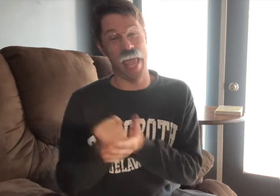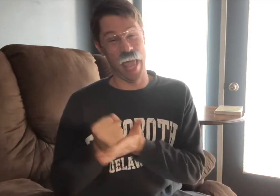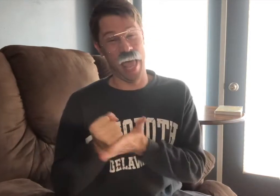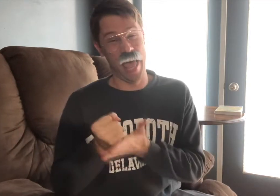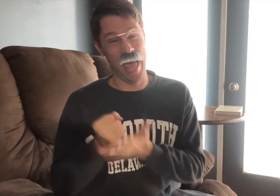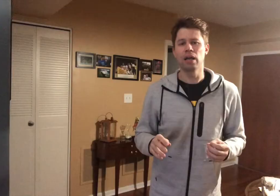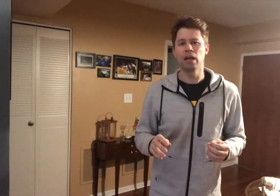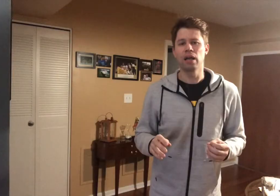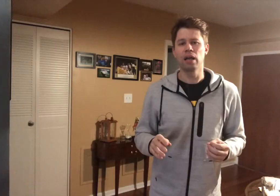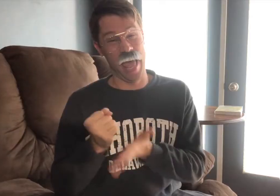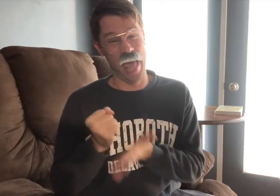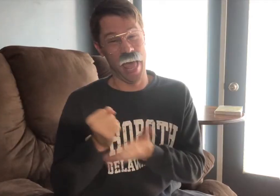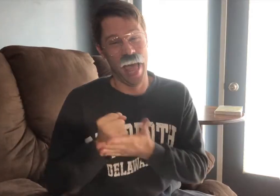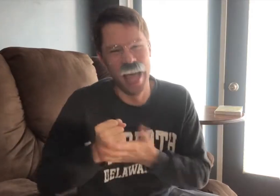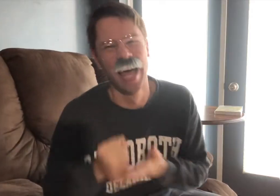FARTING